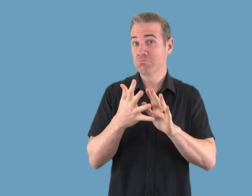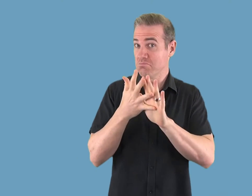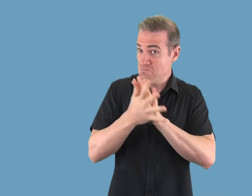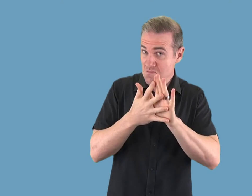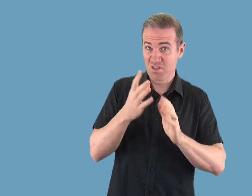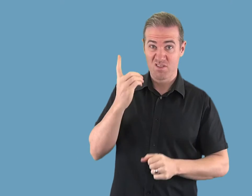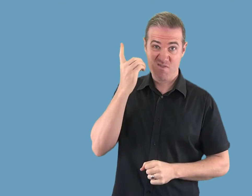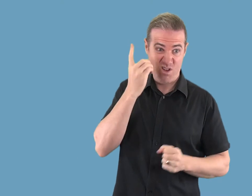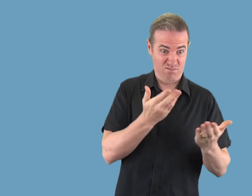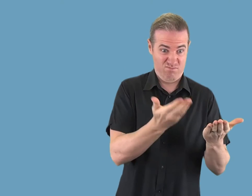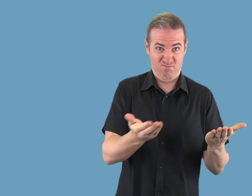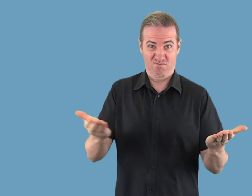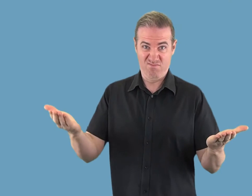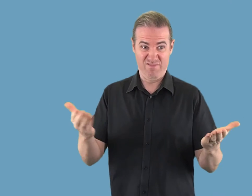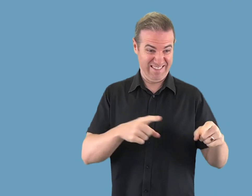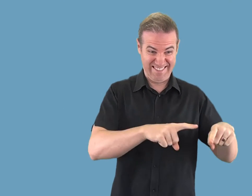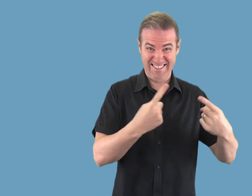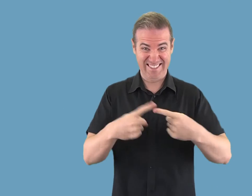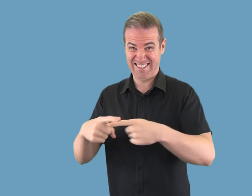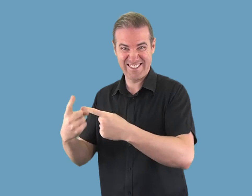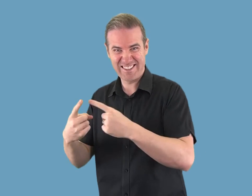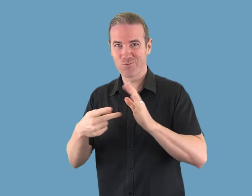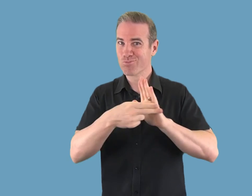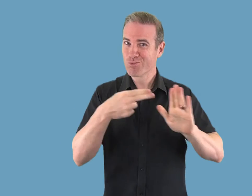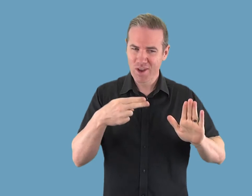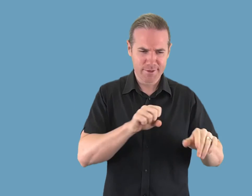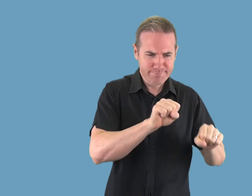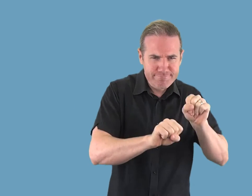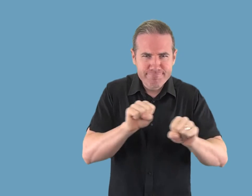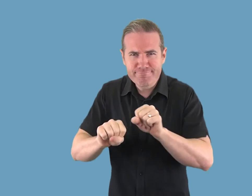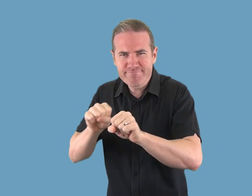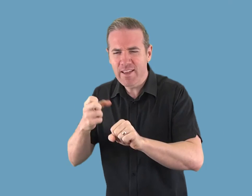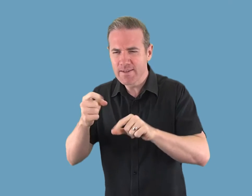the Android operating system on their phones individual